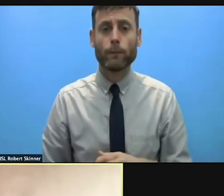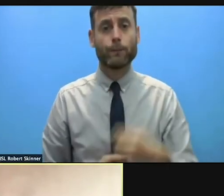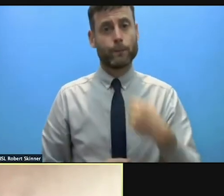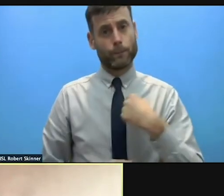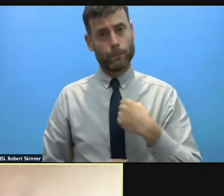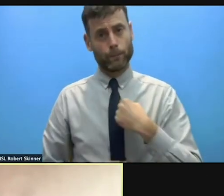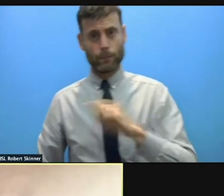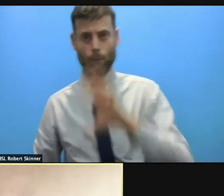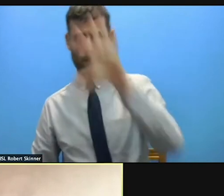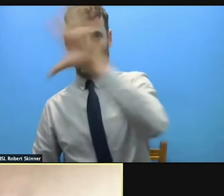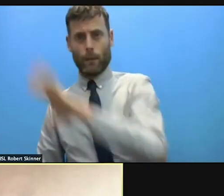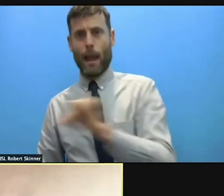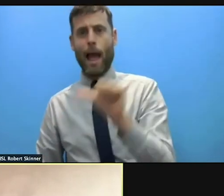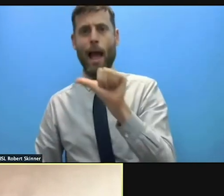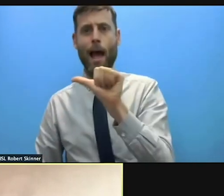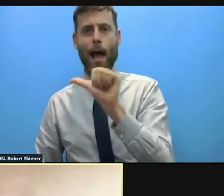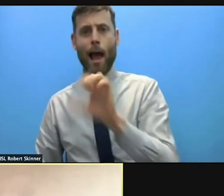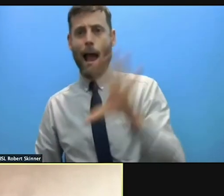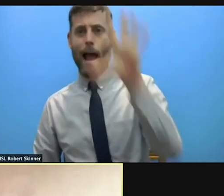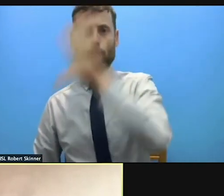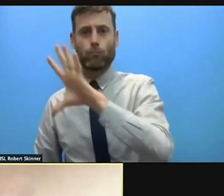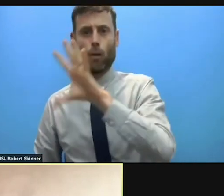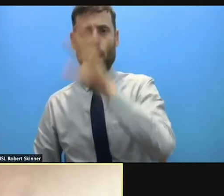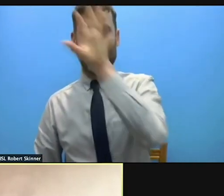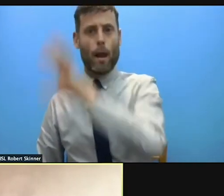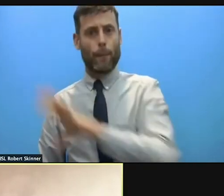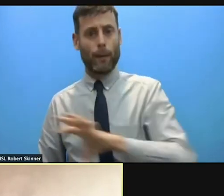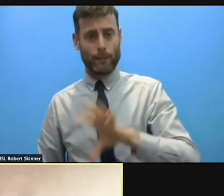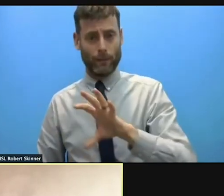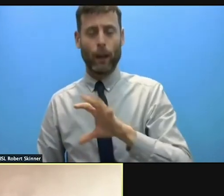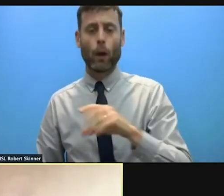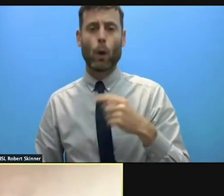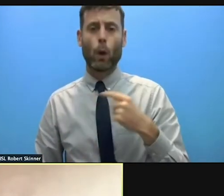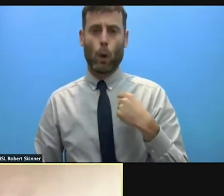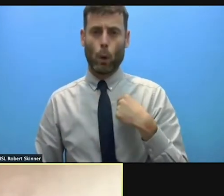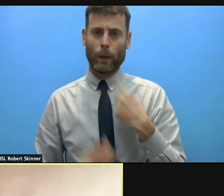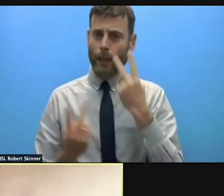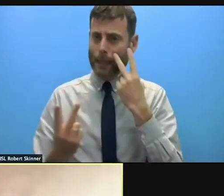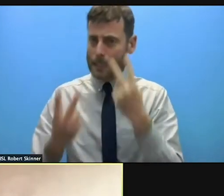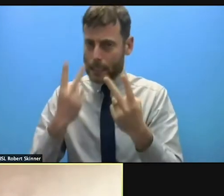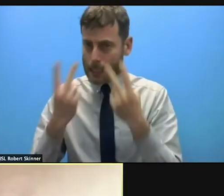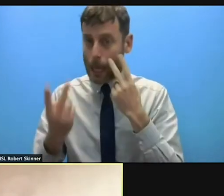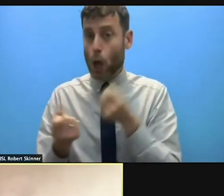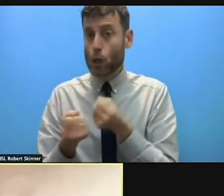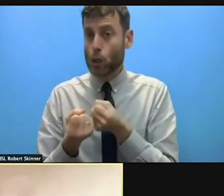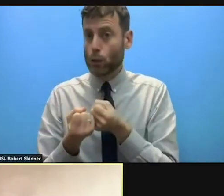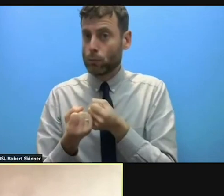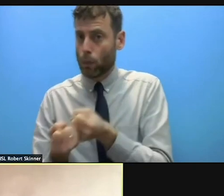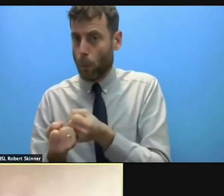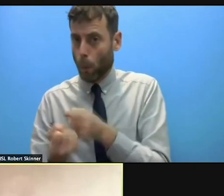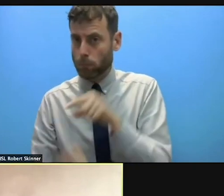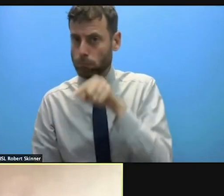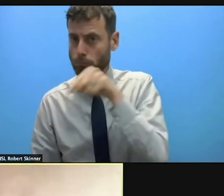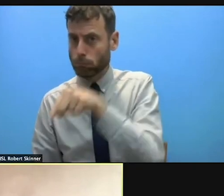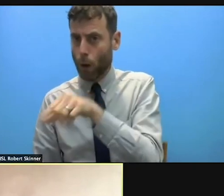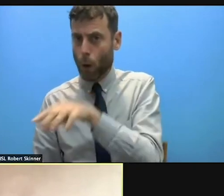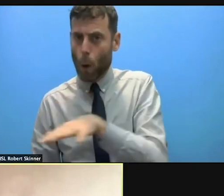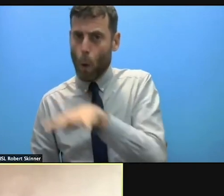we have seen that supporting leadership by local and by national actors on protection responses has